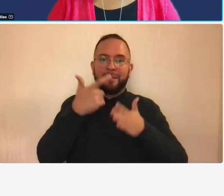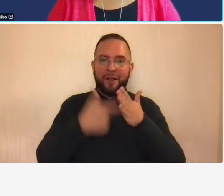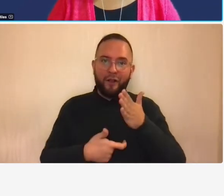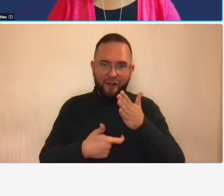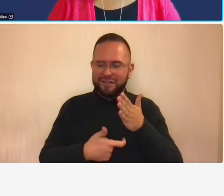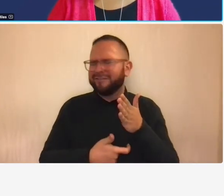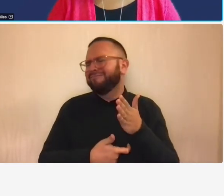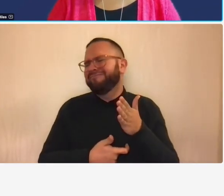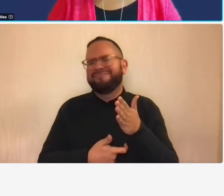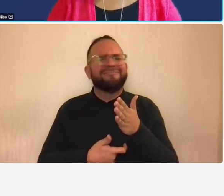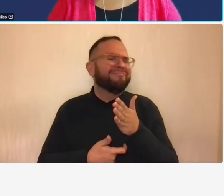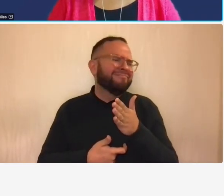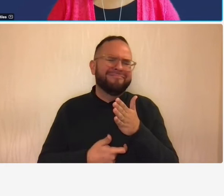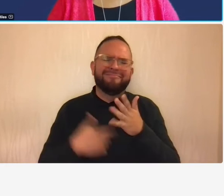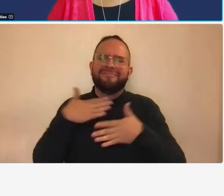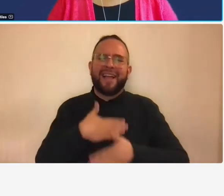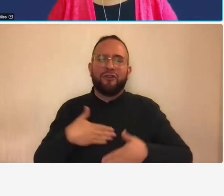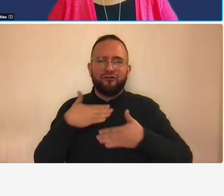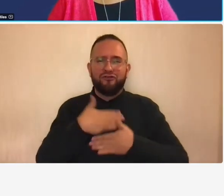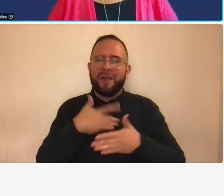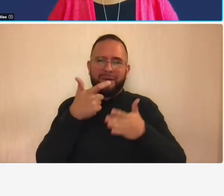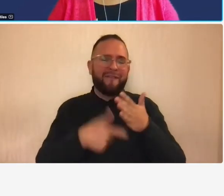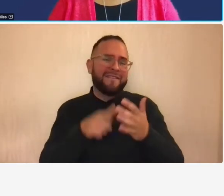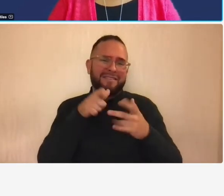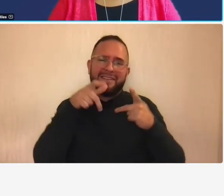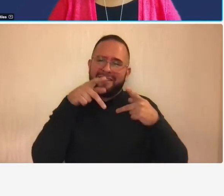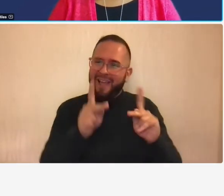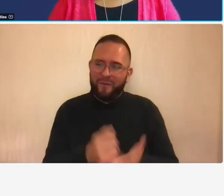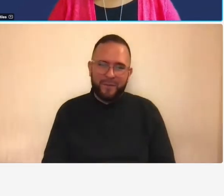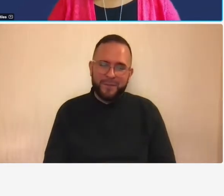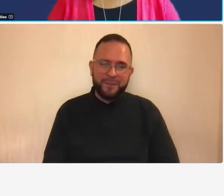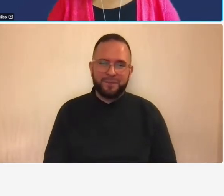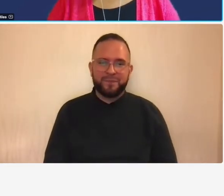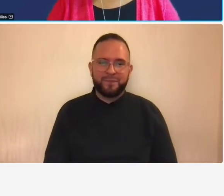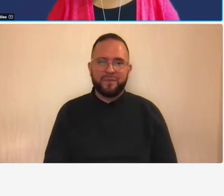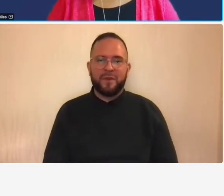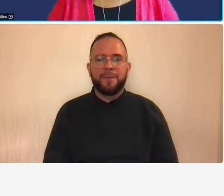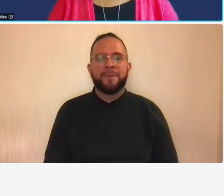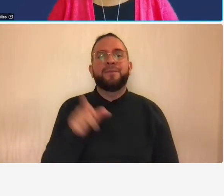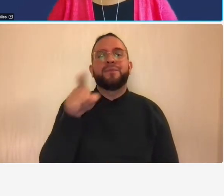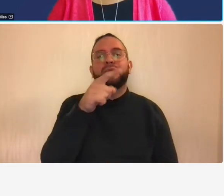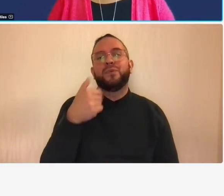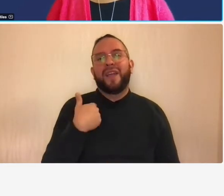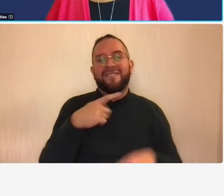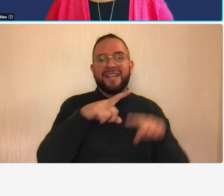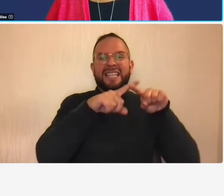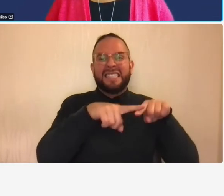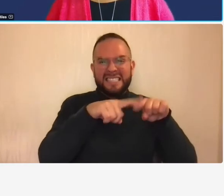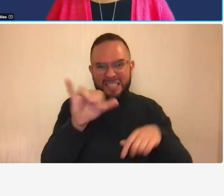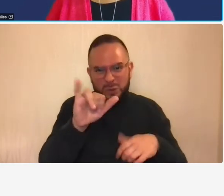going to be allowed in your overhead pool also um you have contingencies bad debt good will